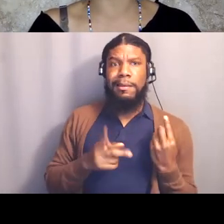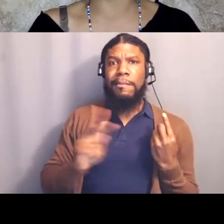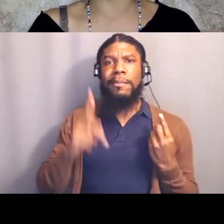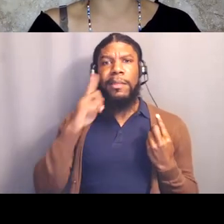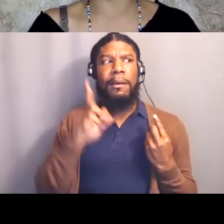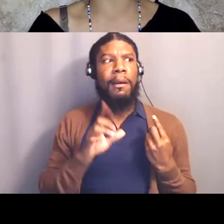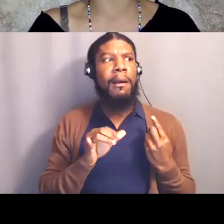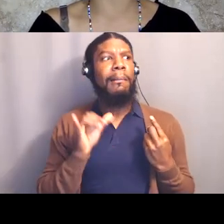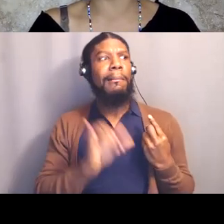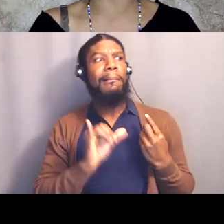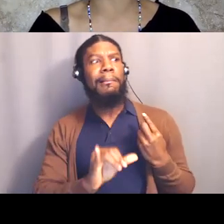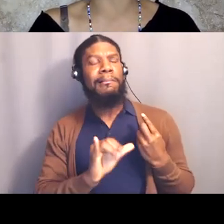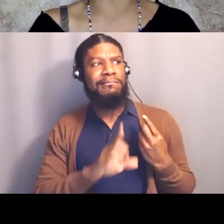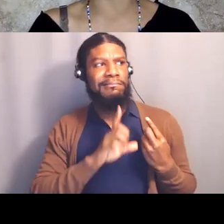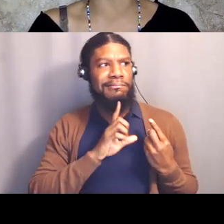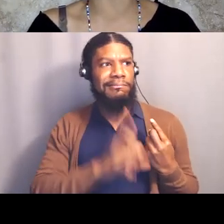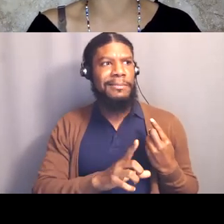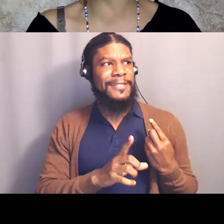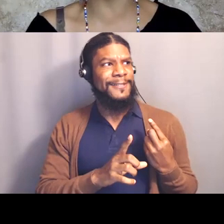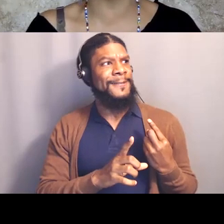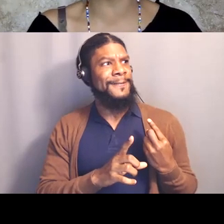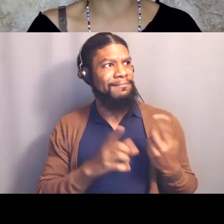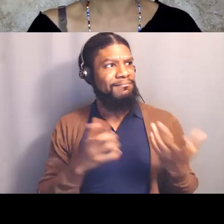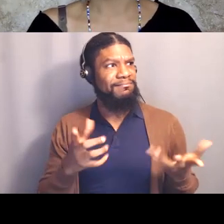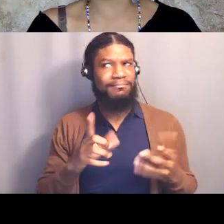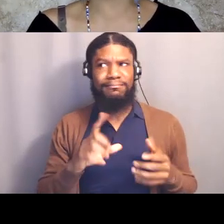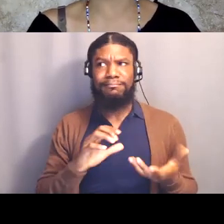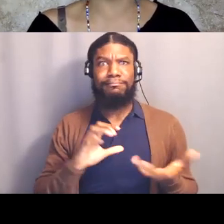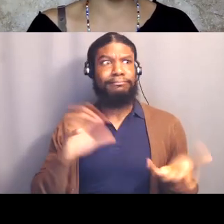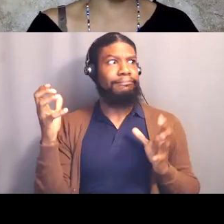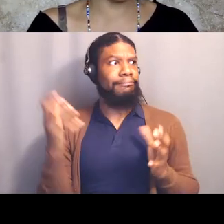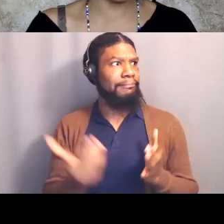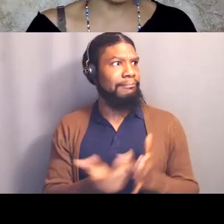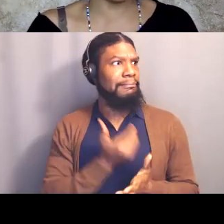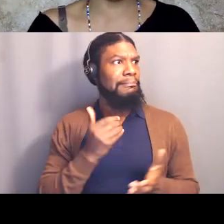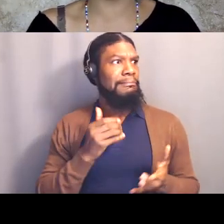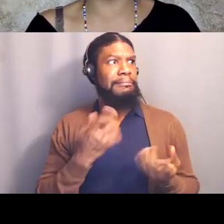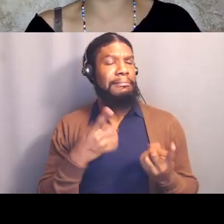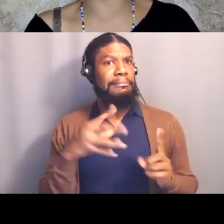when last year was actually the norm, it wasn't just George Floyd that made people realize